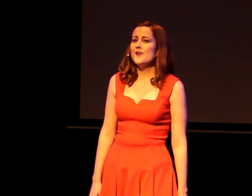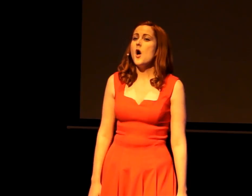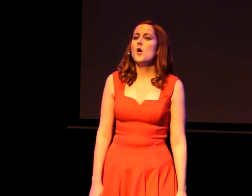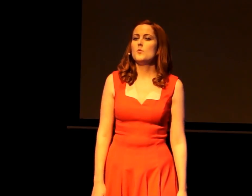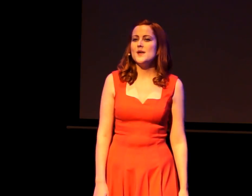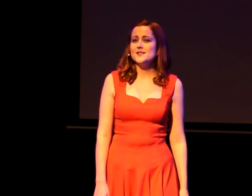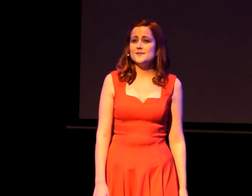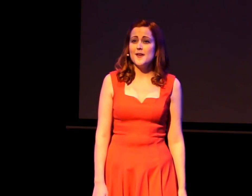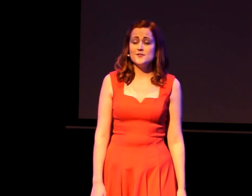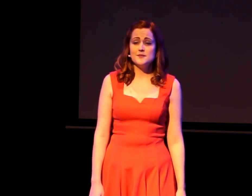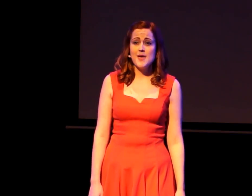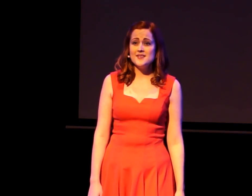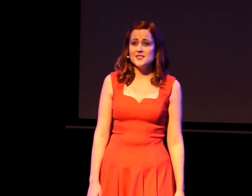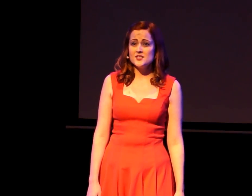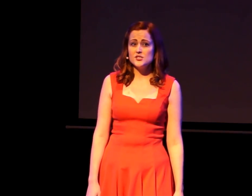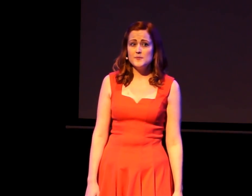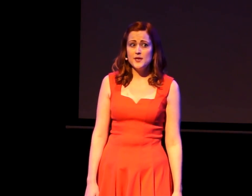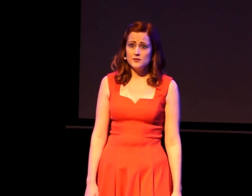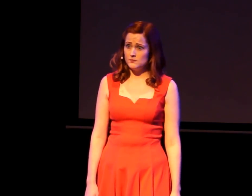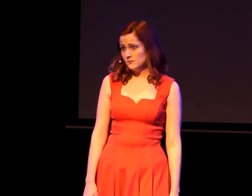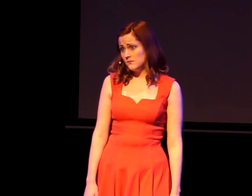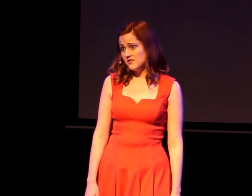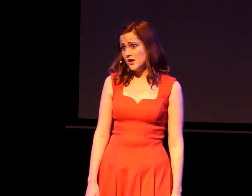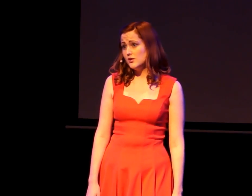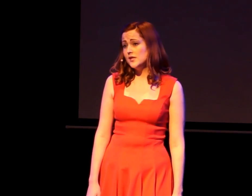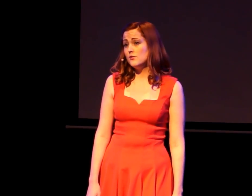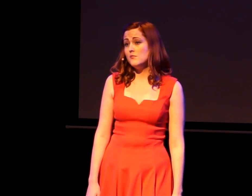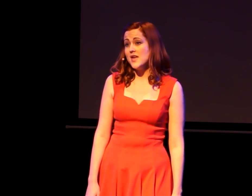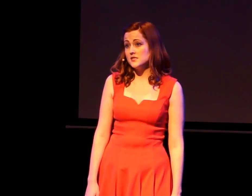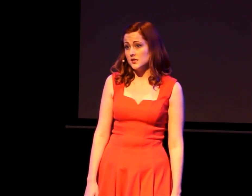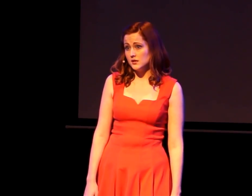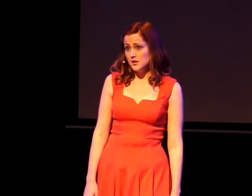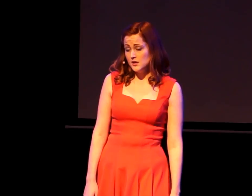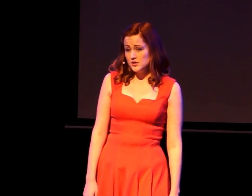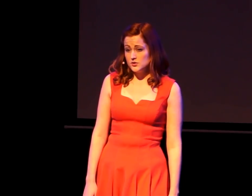I've always found semantics to be thoroughly romantic